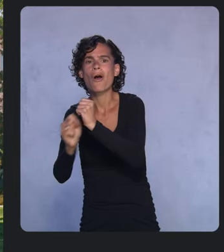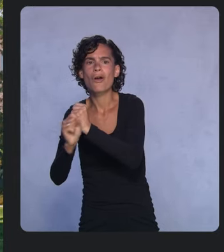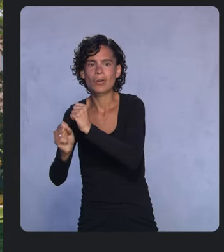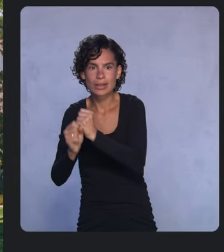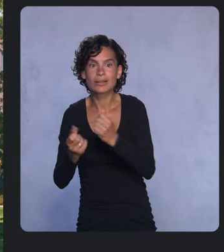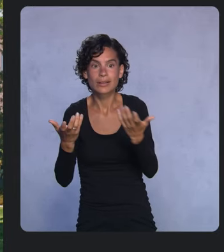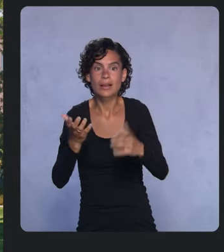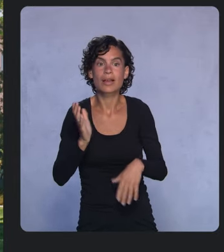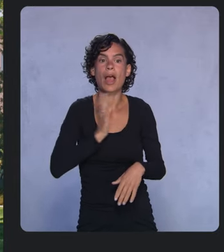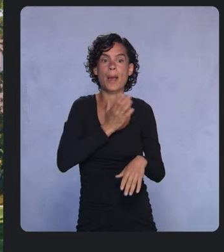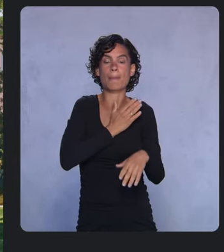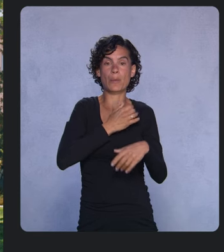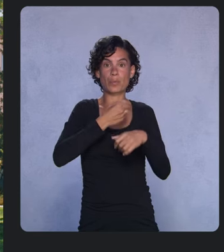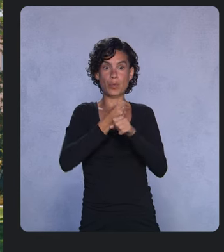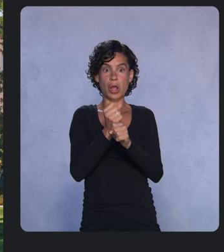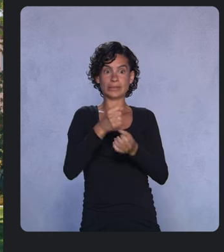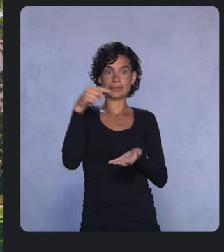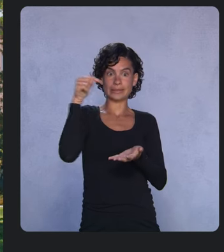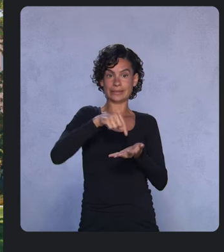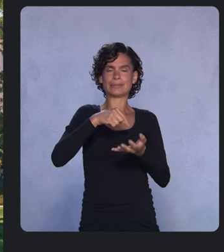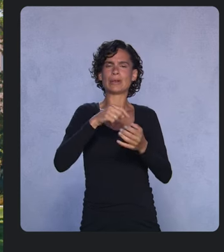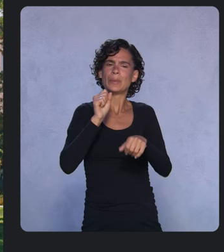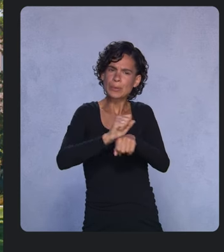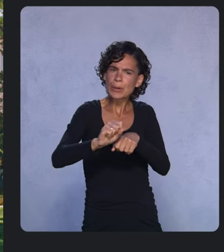so that you can focus on the specific problem you’re working to solve.